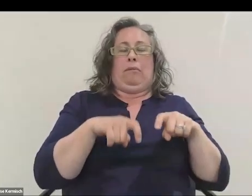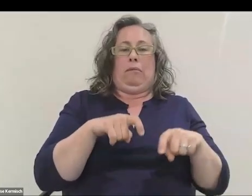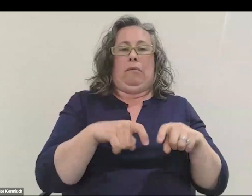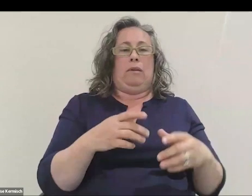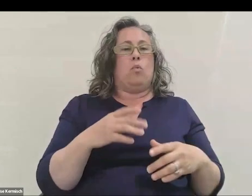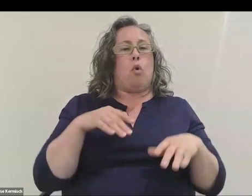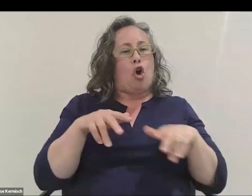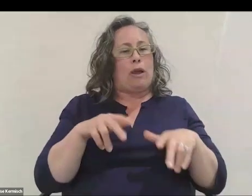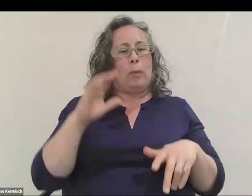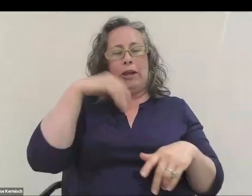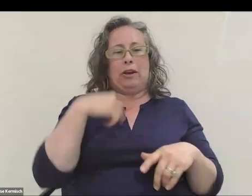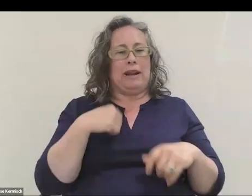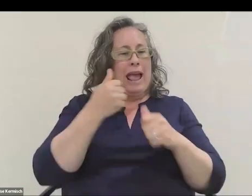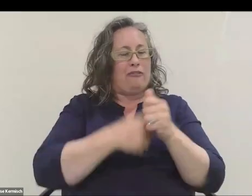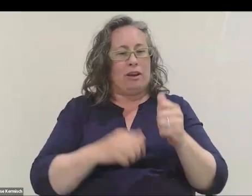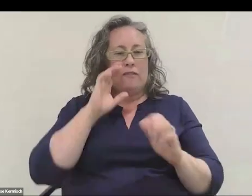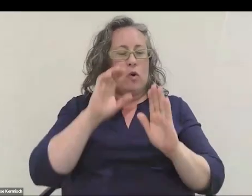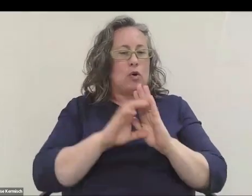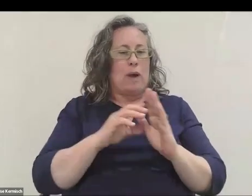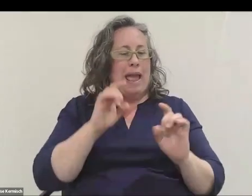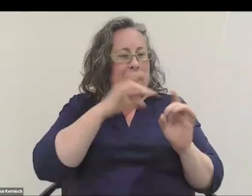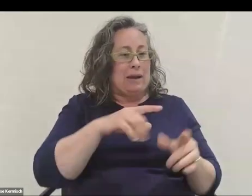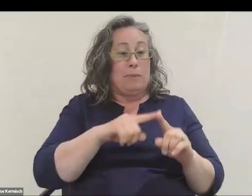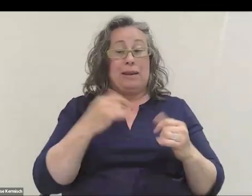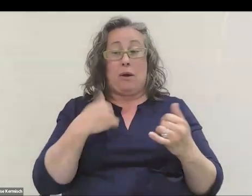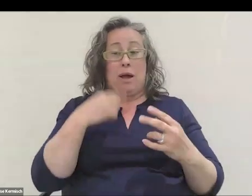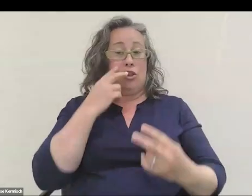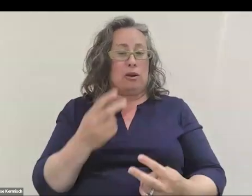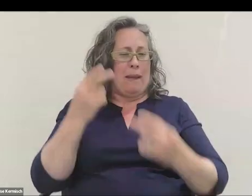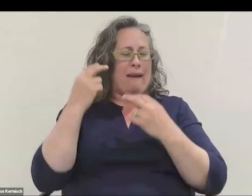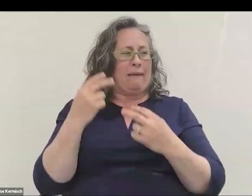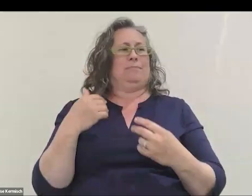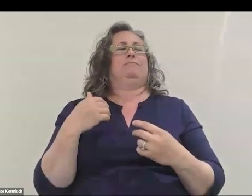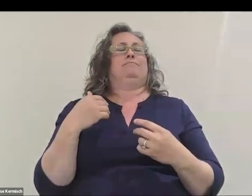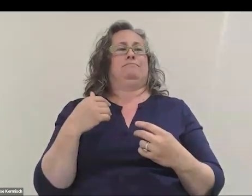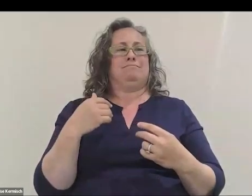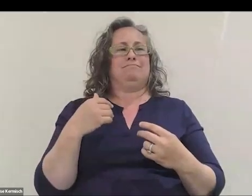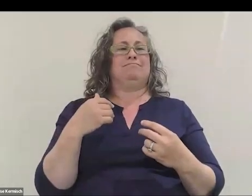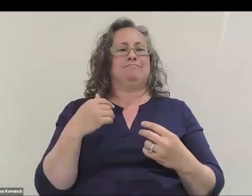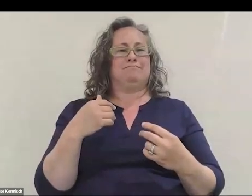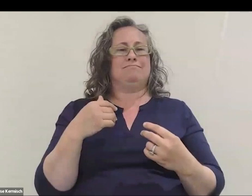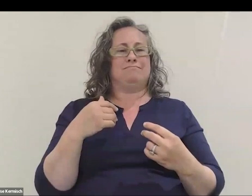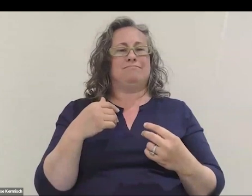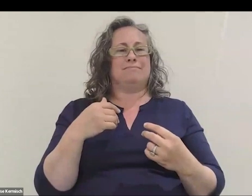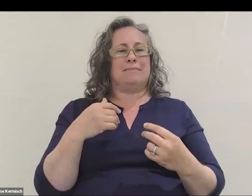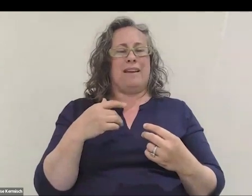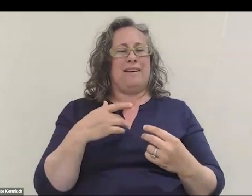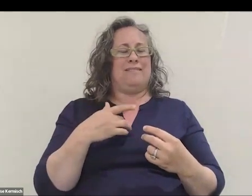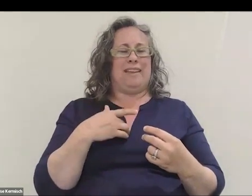and every photo I hated. Now I look back on this and I at least I've forgiven myself for feeling bad about that at the time.